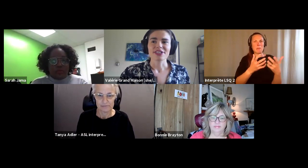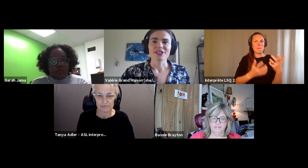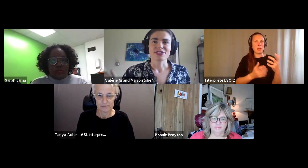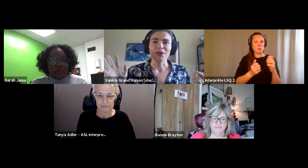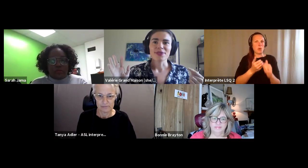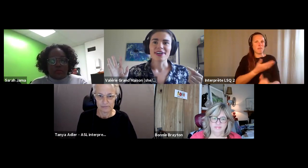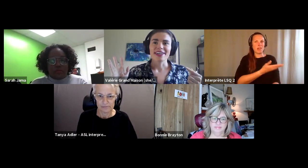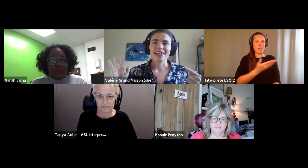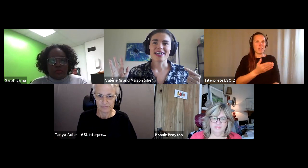Valérie Grand’Maison (she/elle): So.